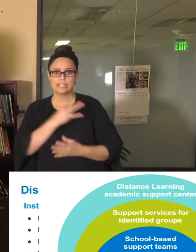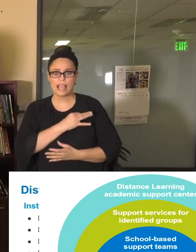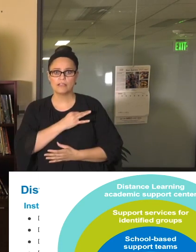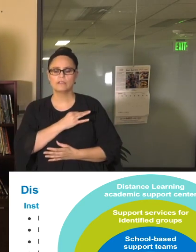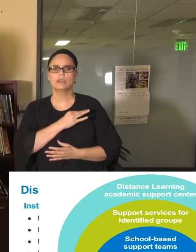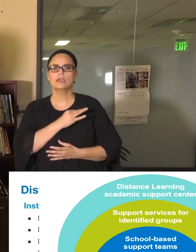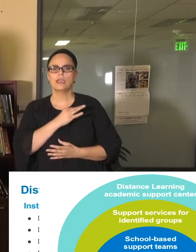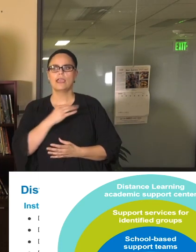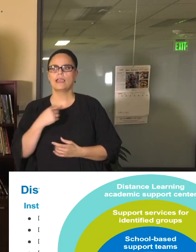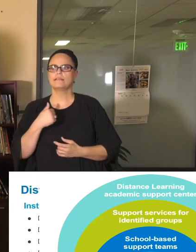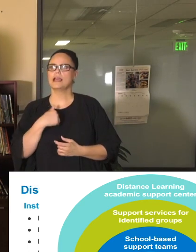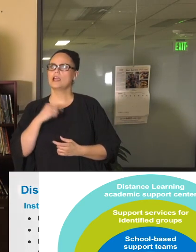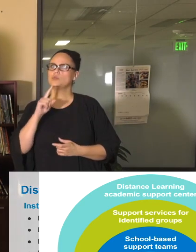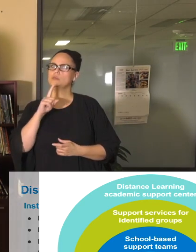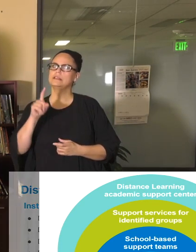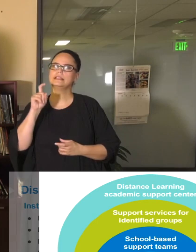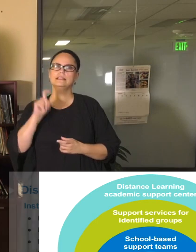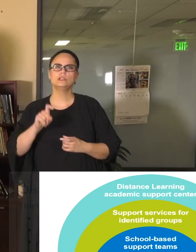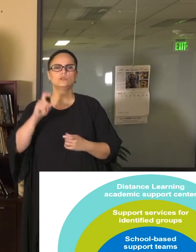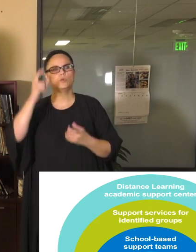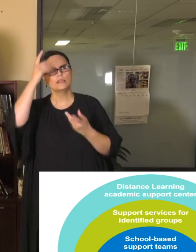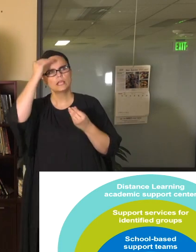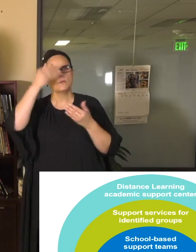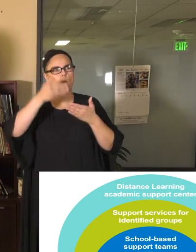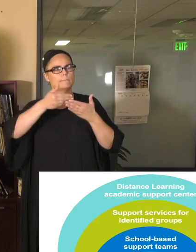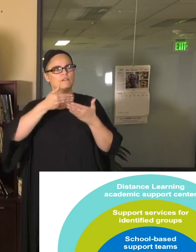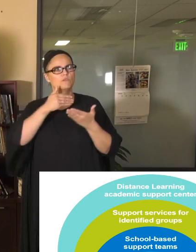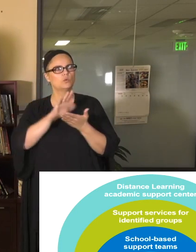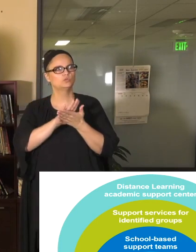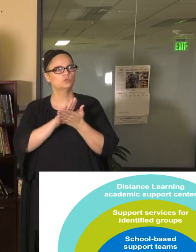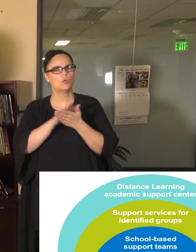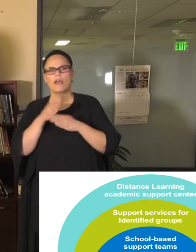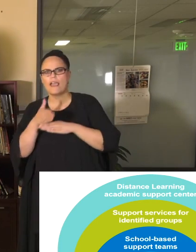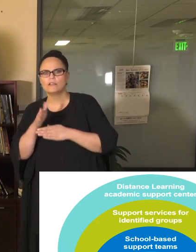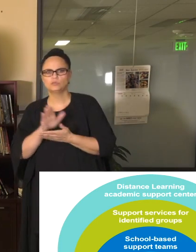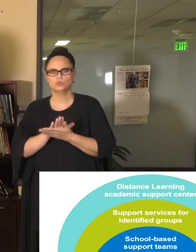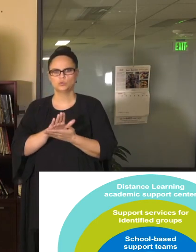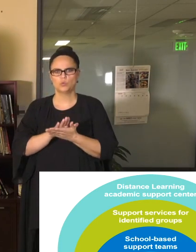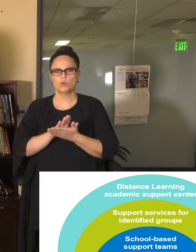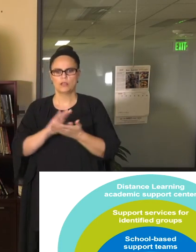down so we can look at before and after school, and how we support students in the school day.